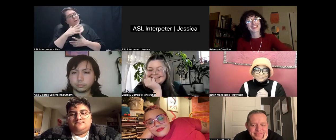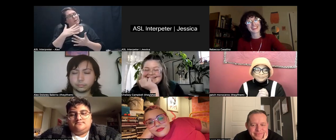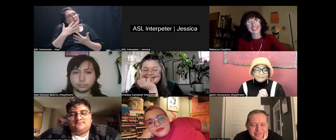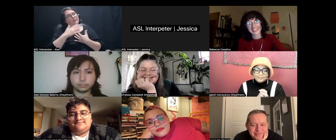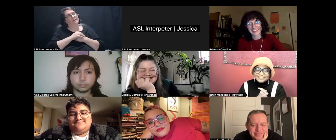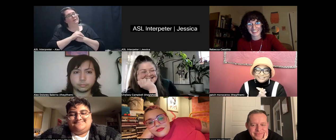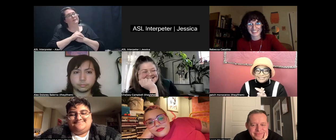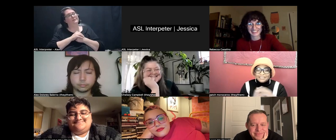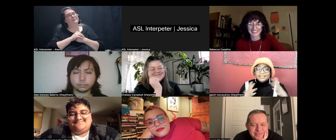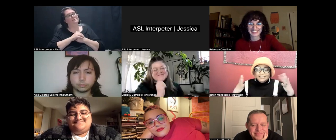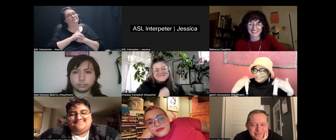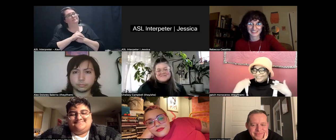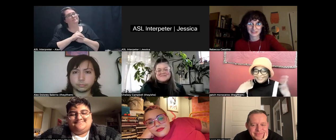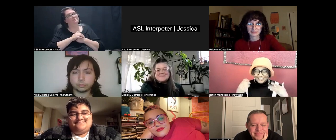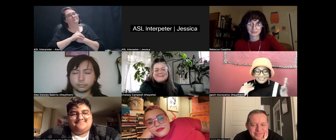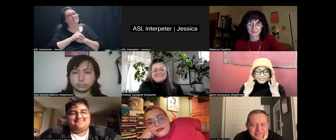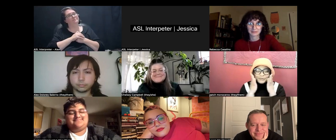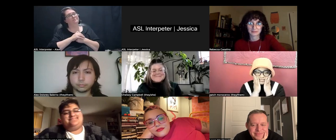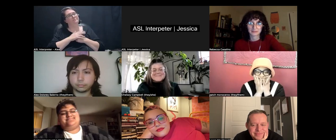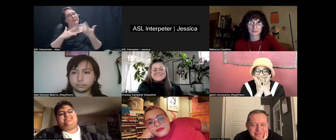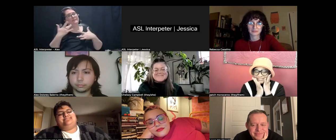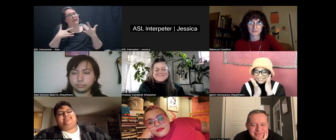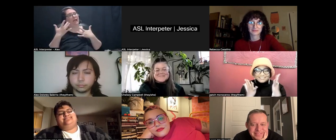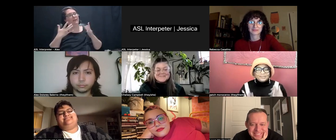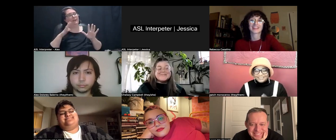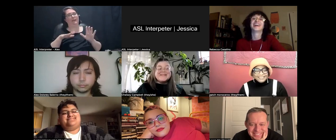voicenotes to people because I'm like, *gasping* "There's fourteen raven this morning."